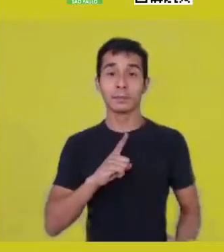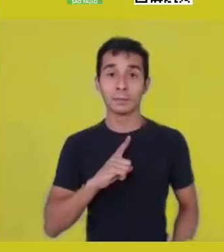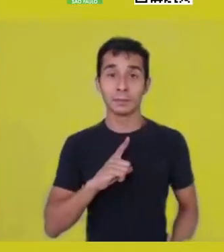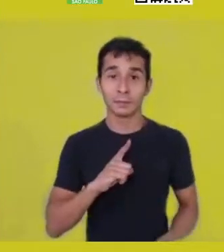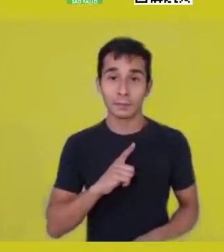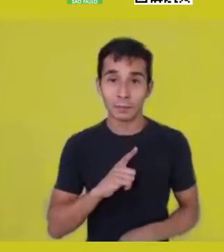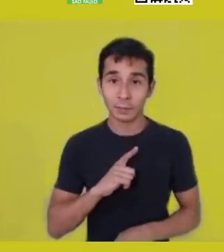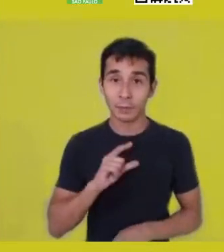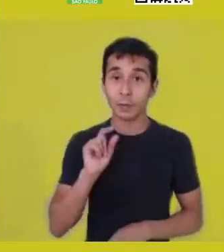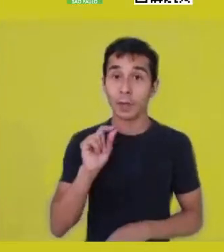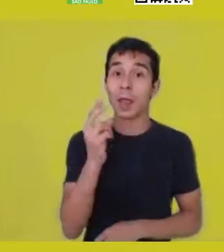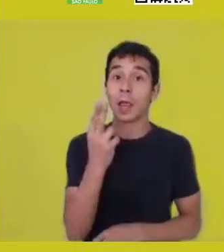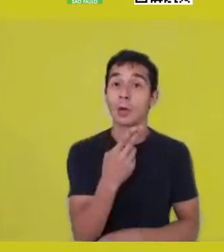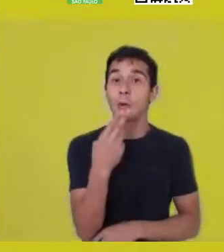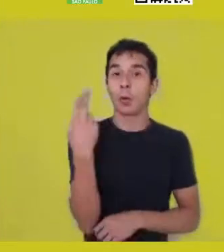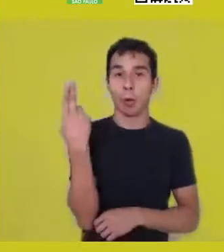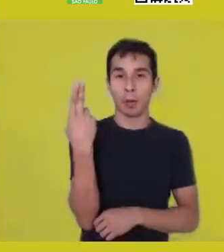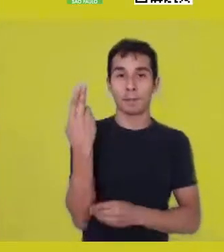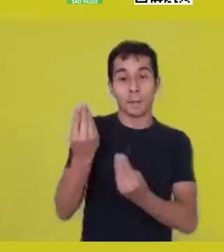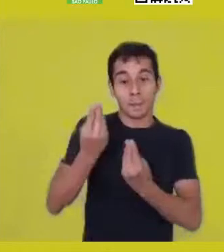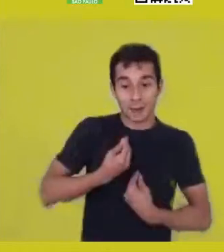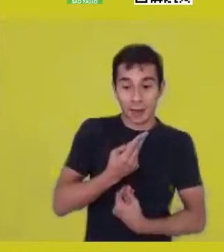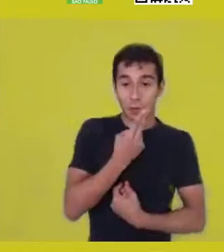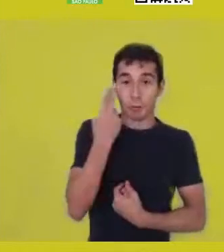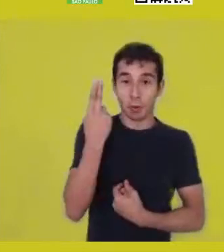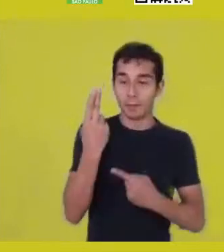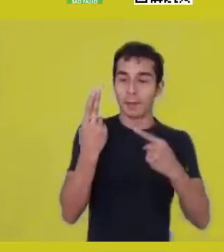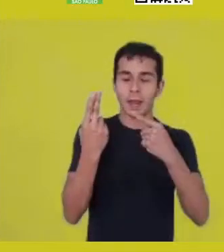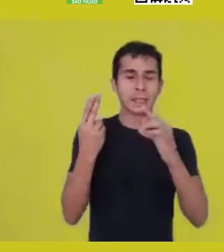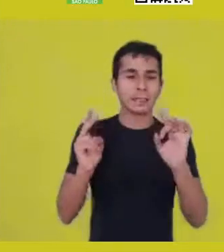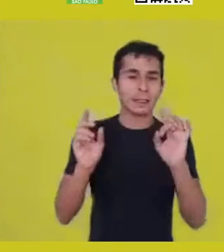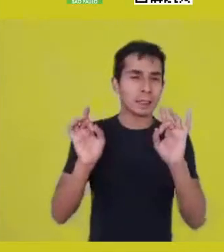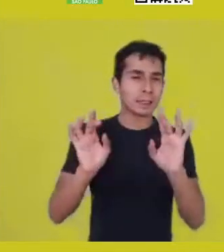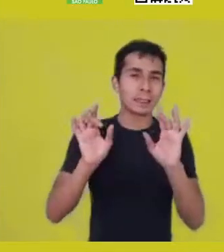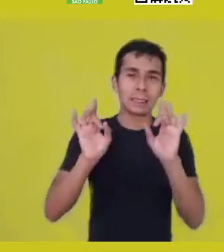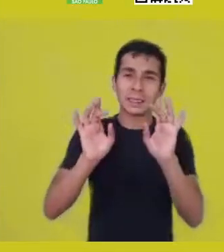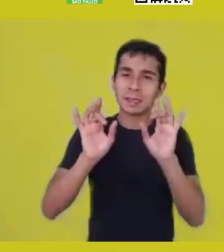Names are extremely sacred in African concepts,